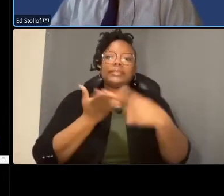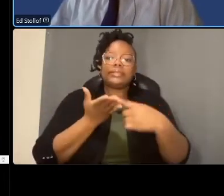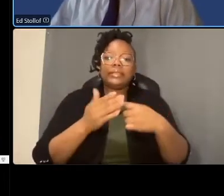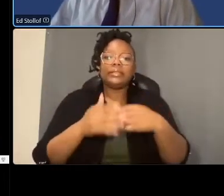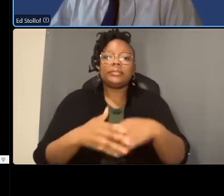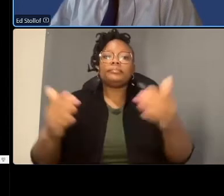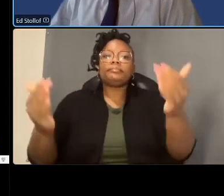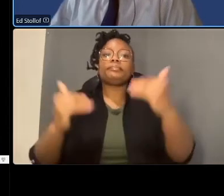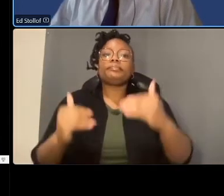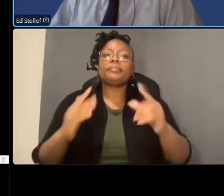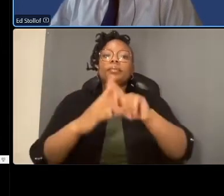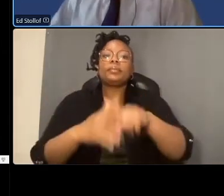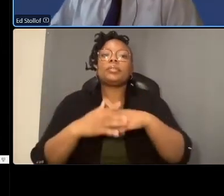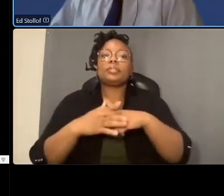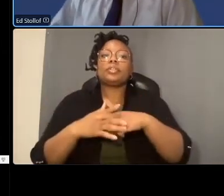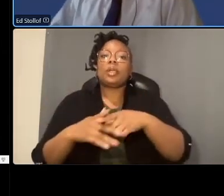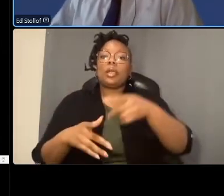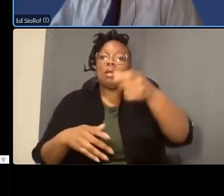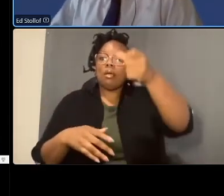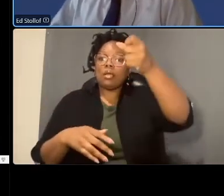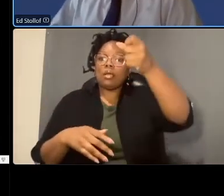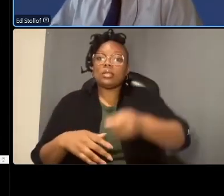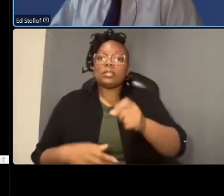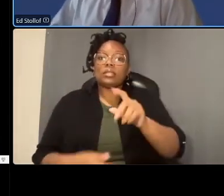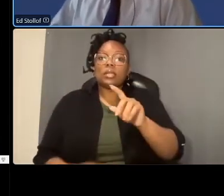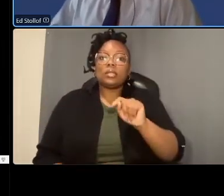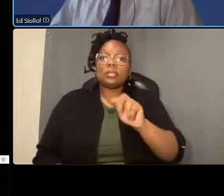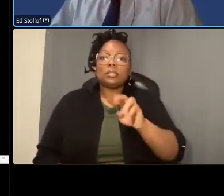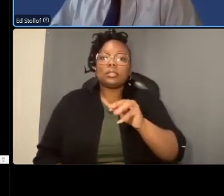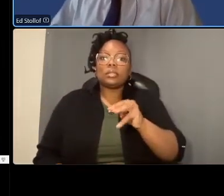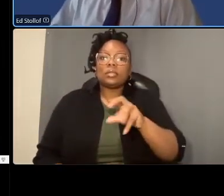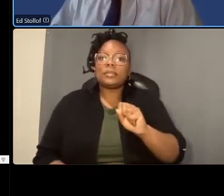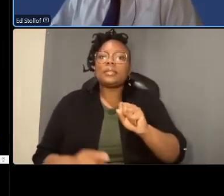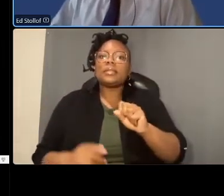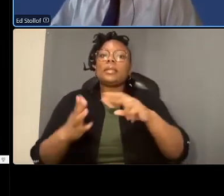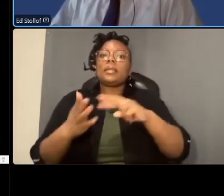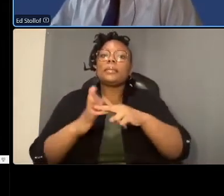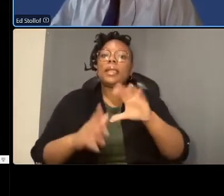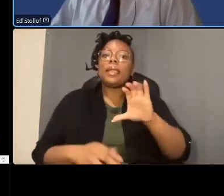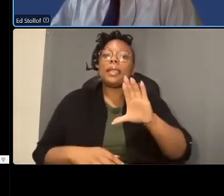start out at the southern terminus of the carter that's calvert street northwest and we'll proceed